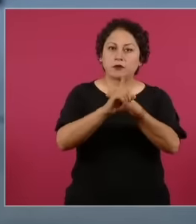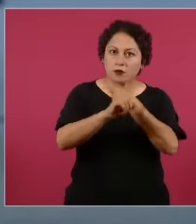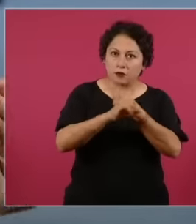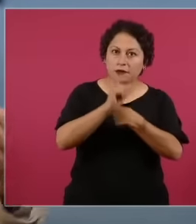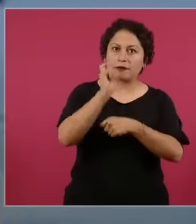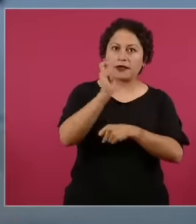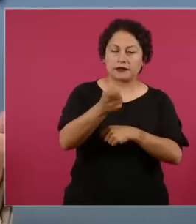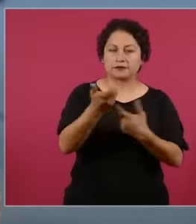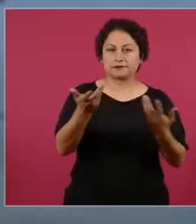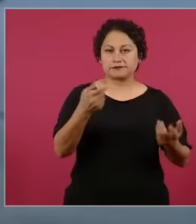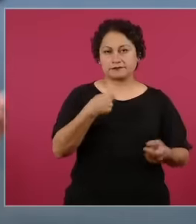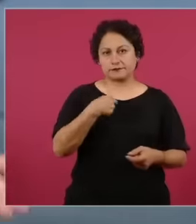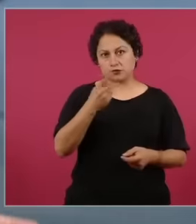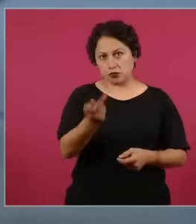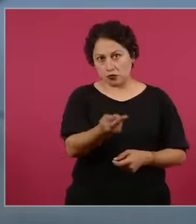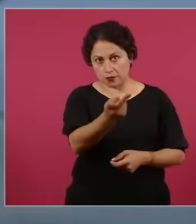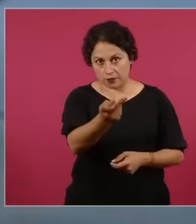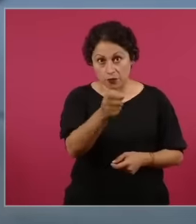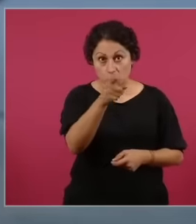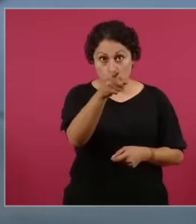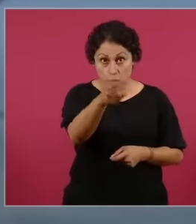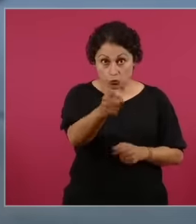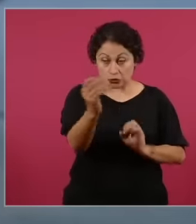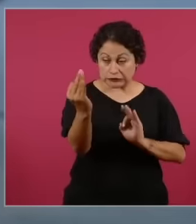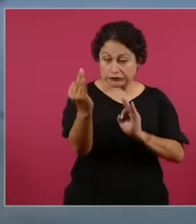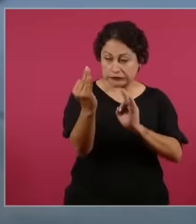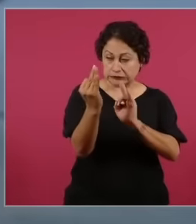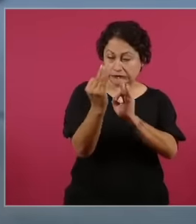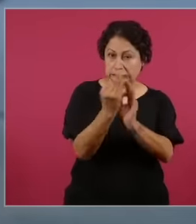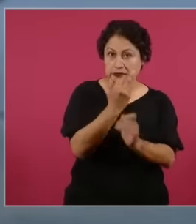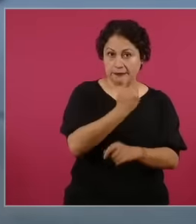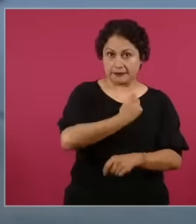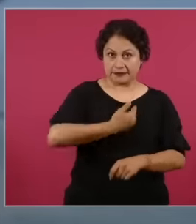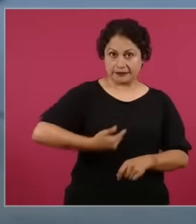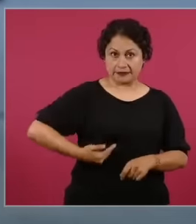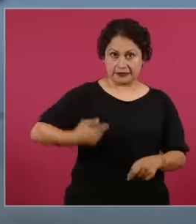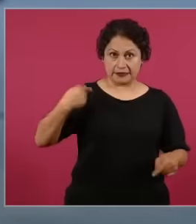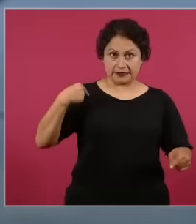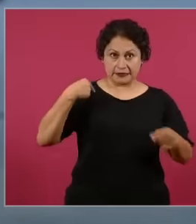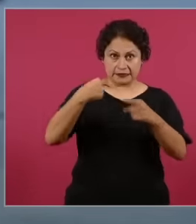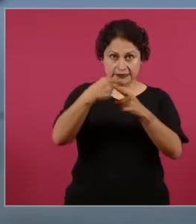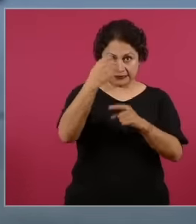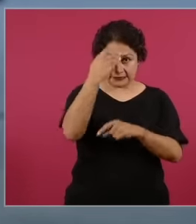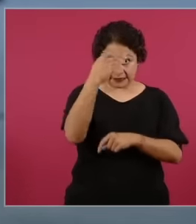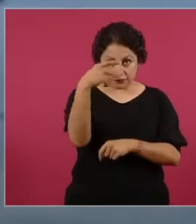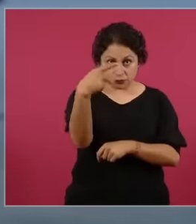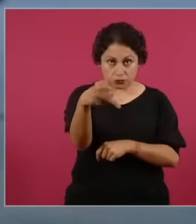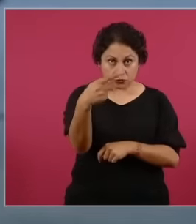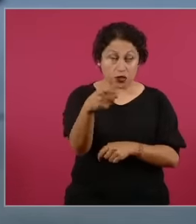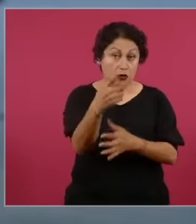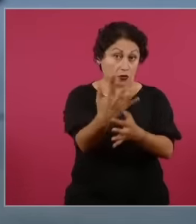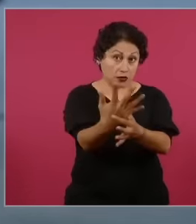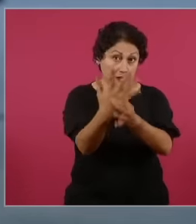the close of the six-year term uh where are you? Well, he already said that he is going to retire, politically, and he is